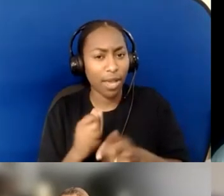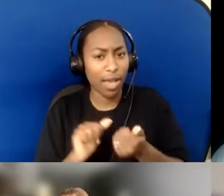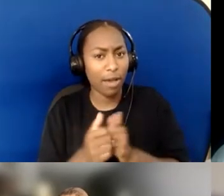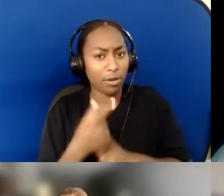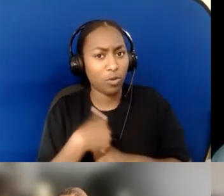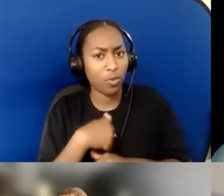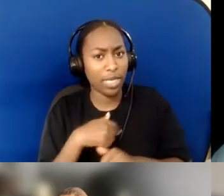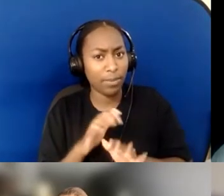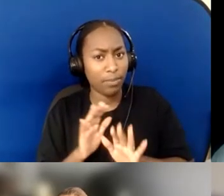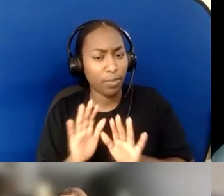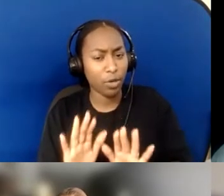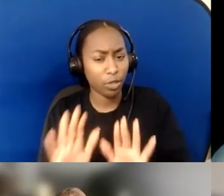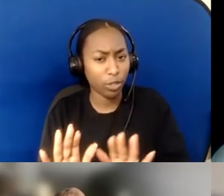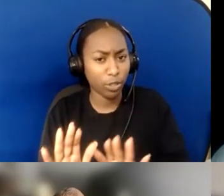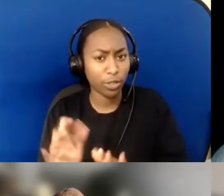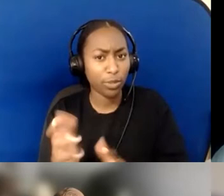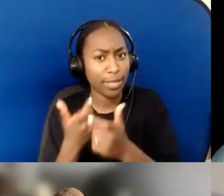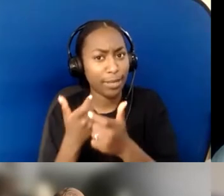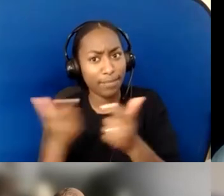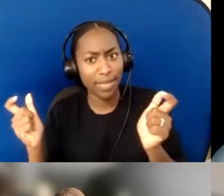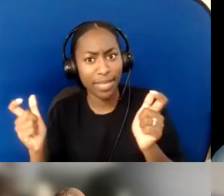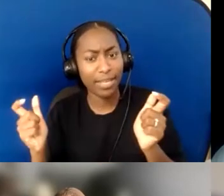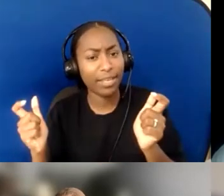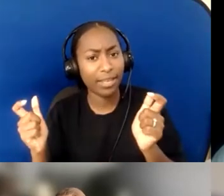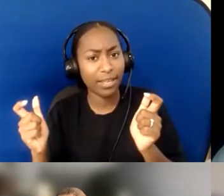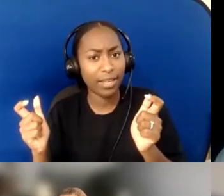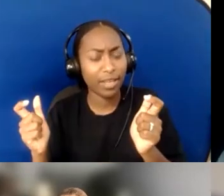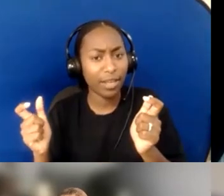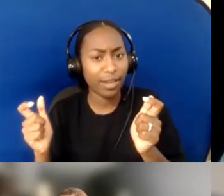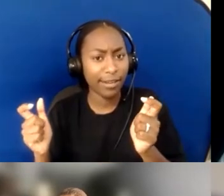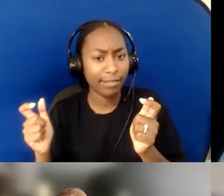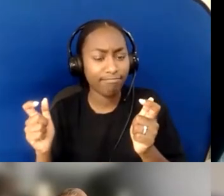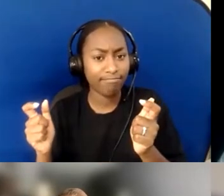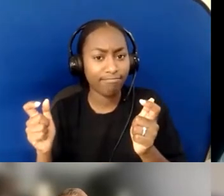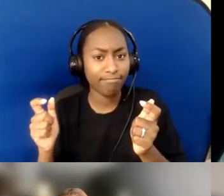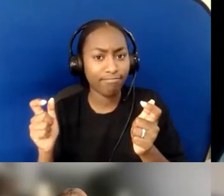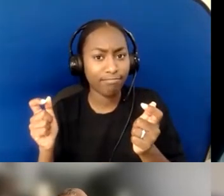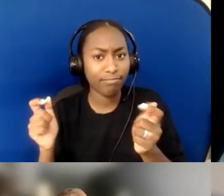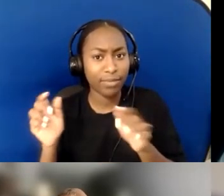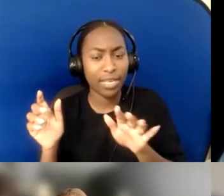when maybe all that's happening are the small things. I completely agree and would reiterate